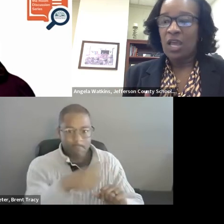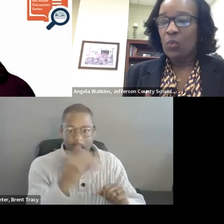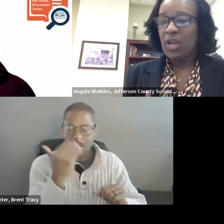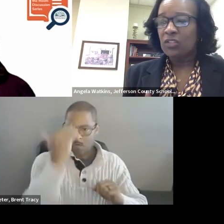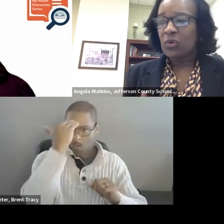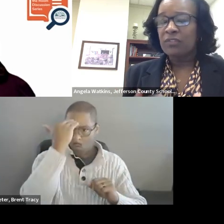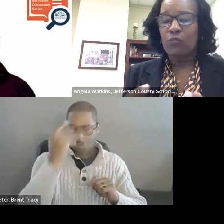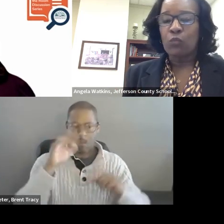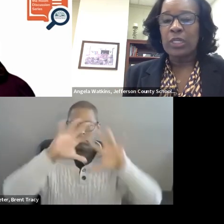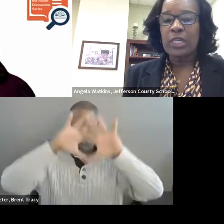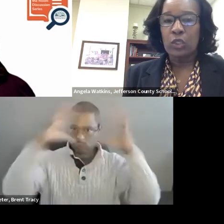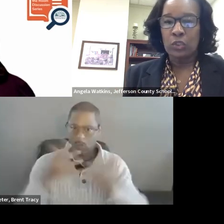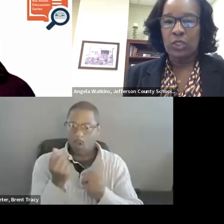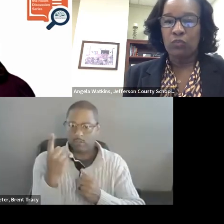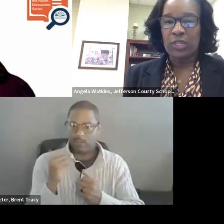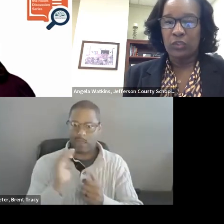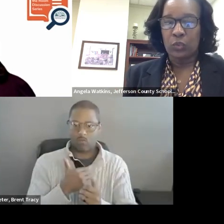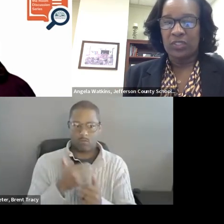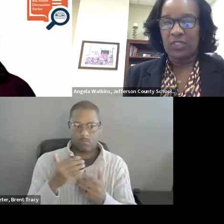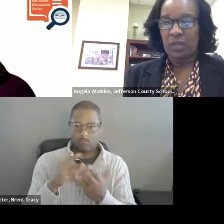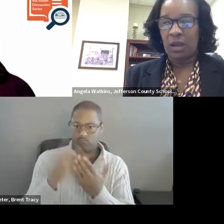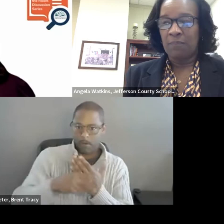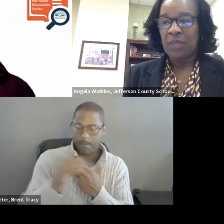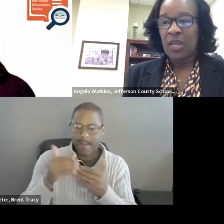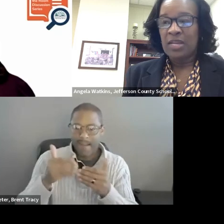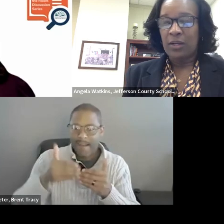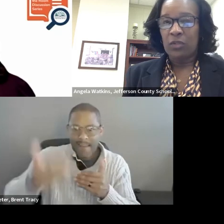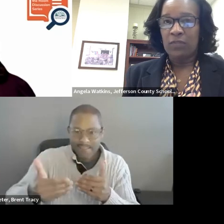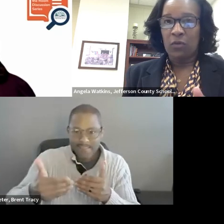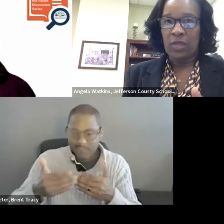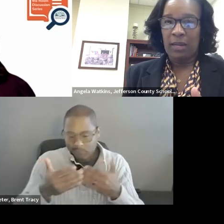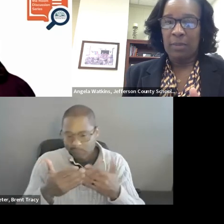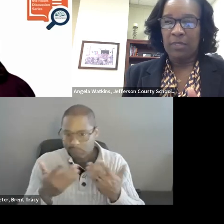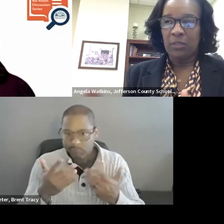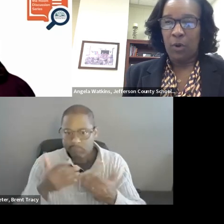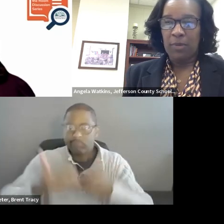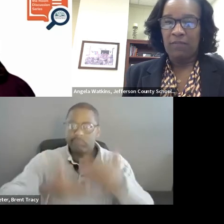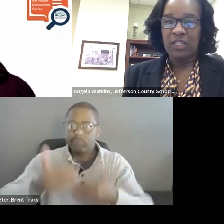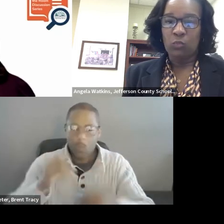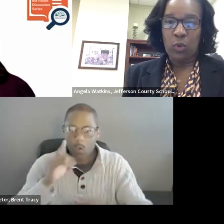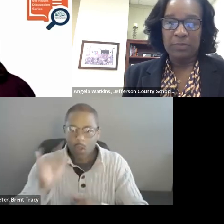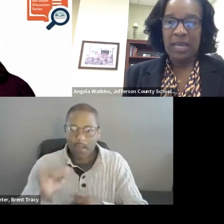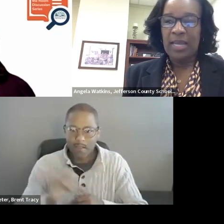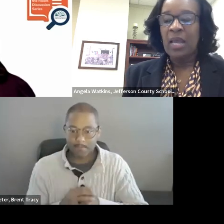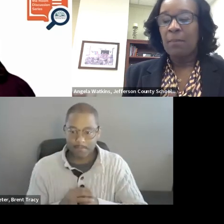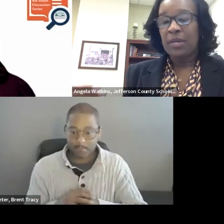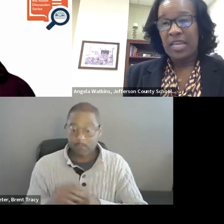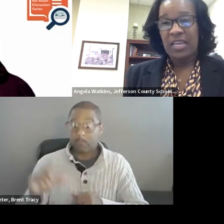We also have some really good resources not only on the Alabama Department of Ed website, but